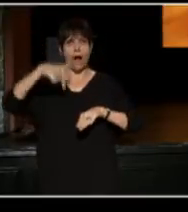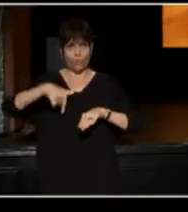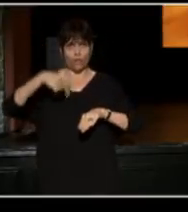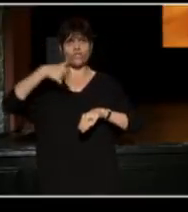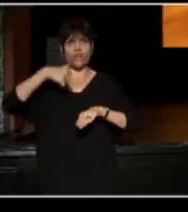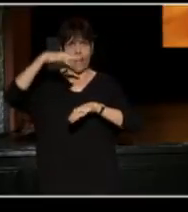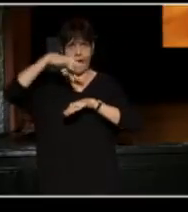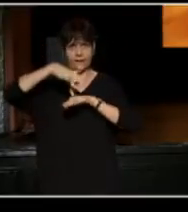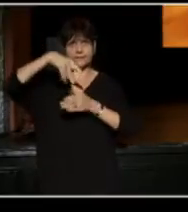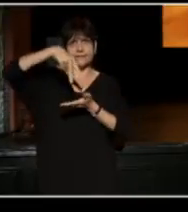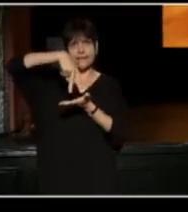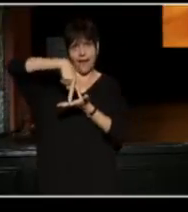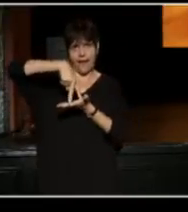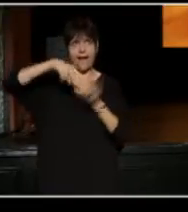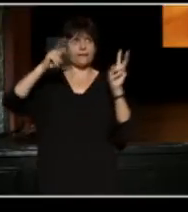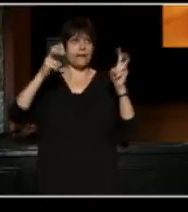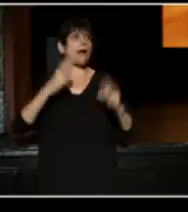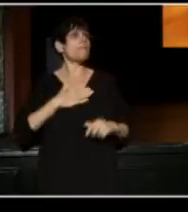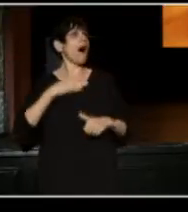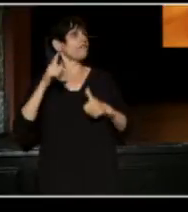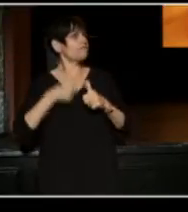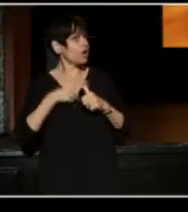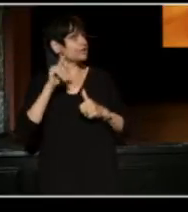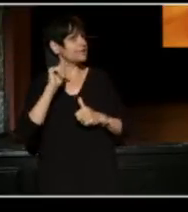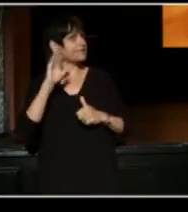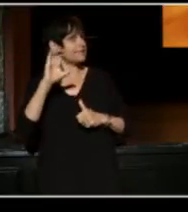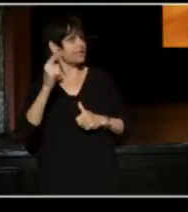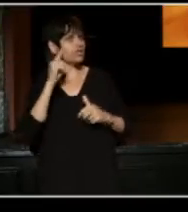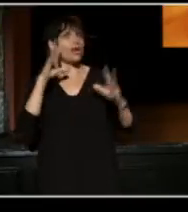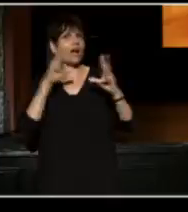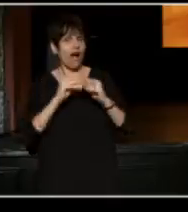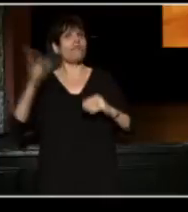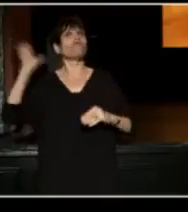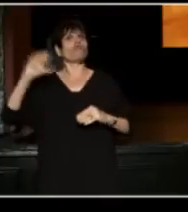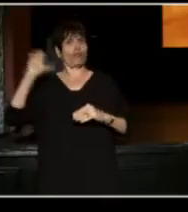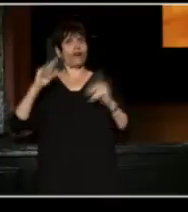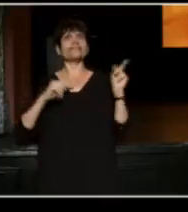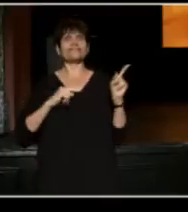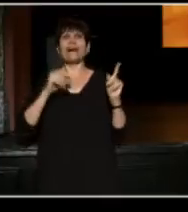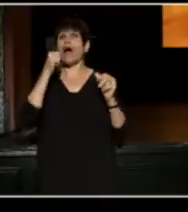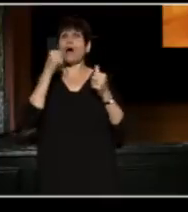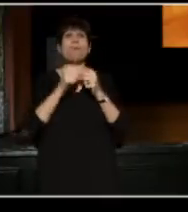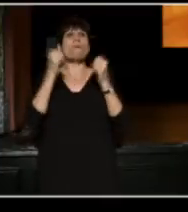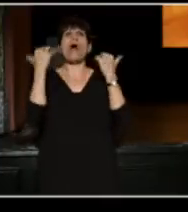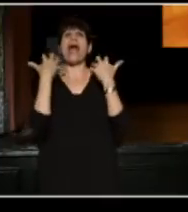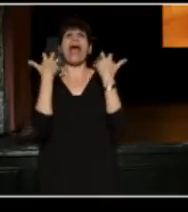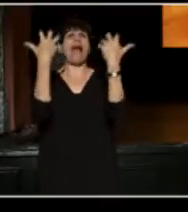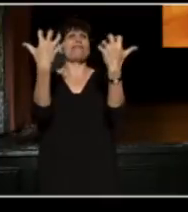That was my first TCG Conference and I still remember everyone leaping to their feet for a standing ovation.